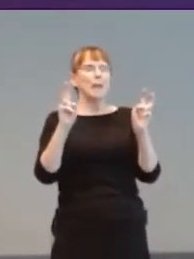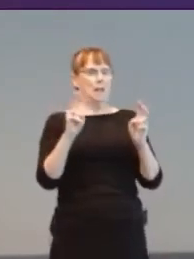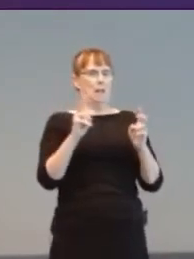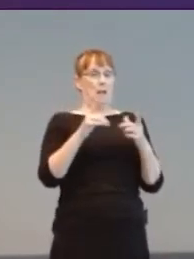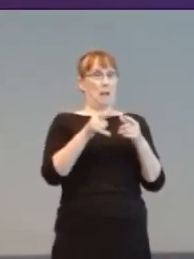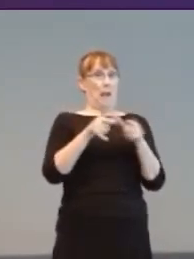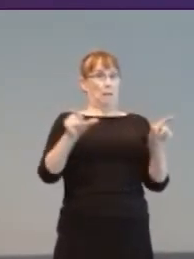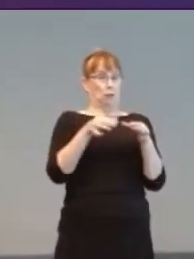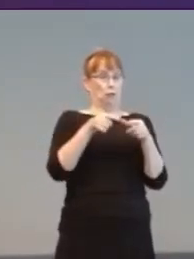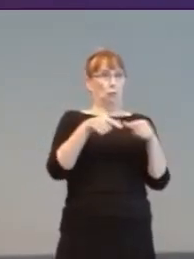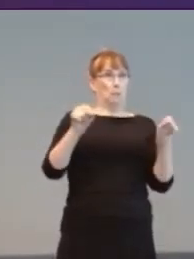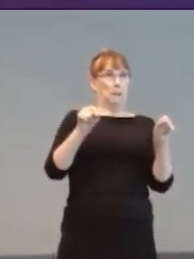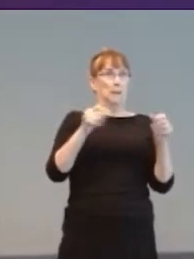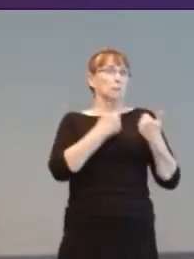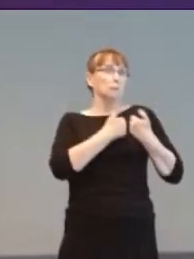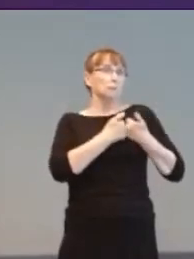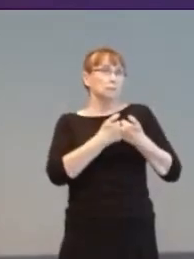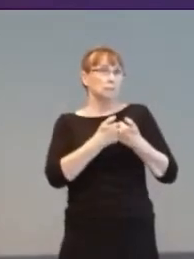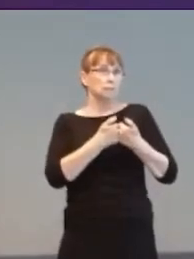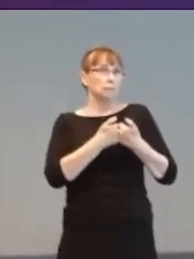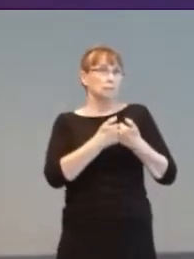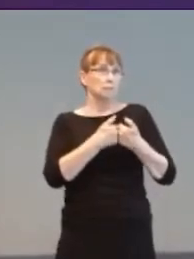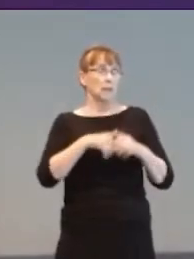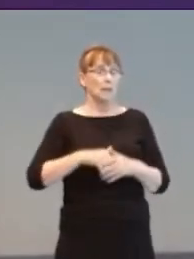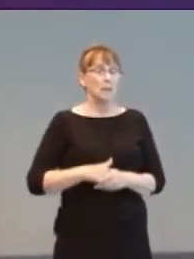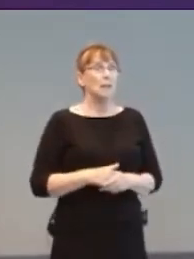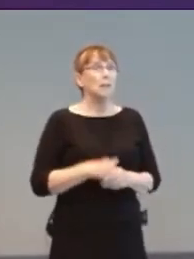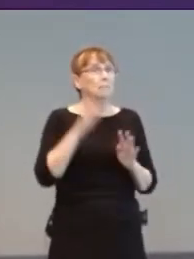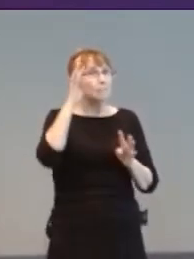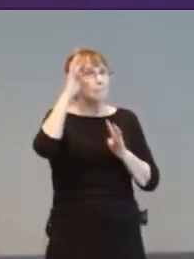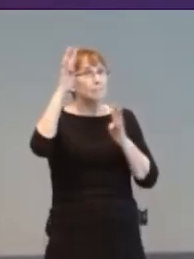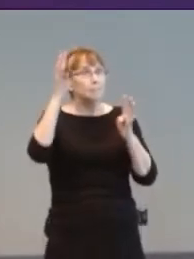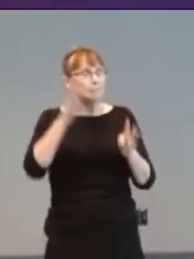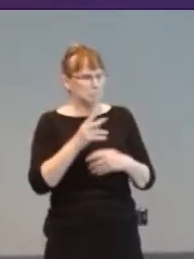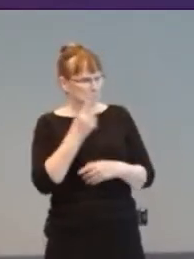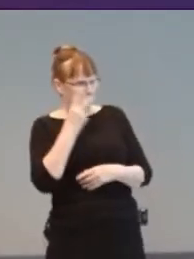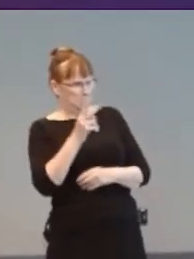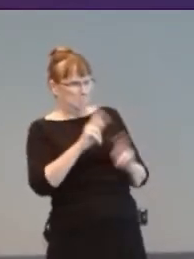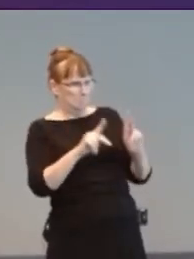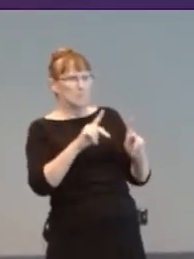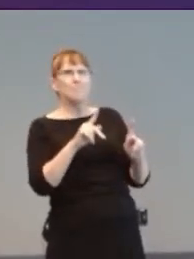Creator, Kenji Eno, had met blind people struggling with standard video games before. He liked